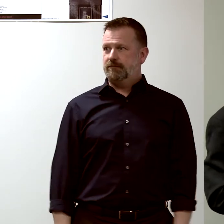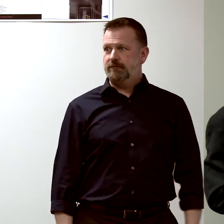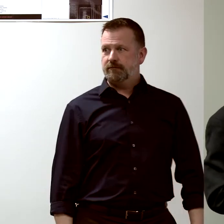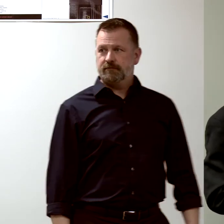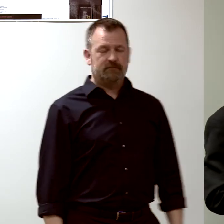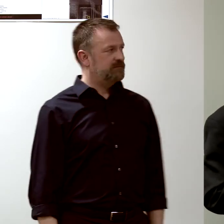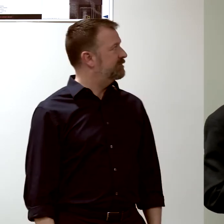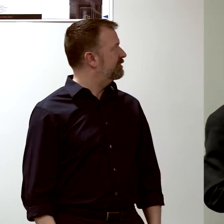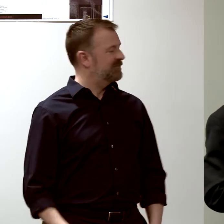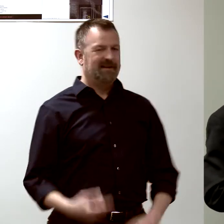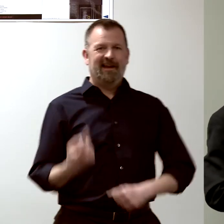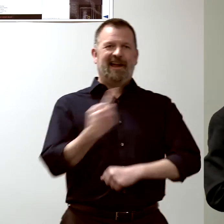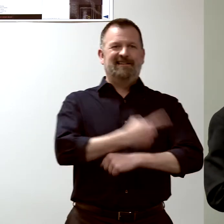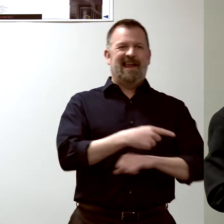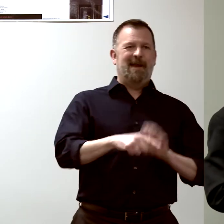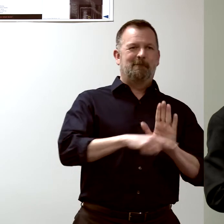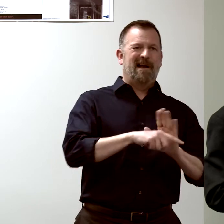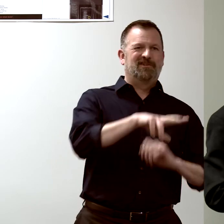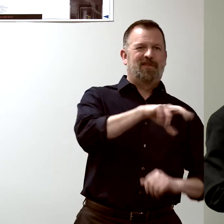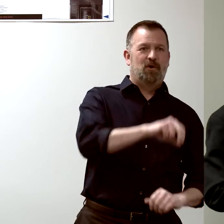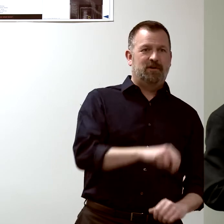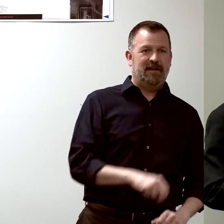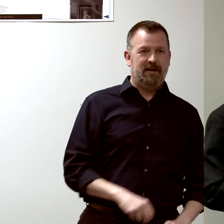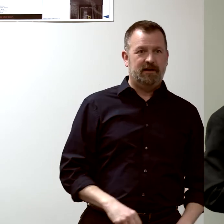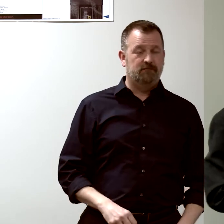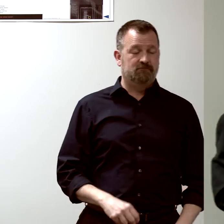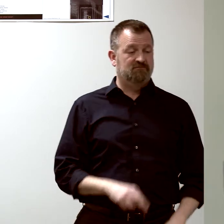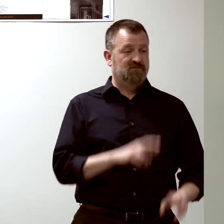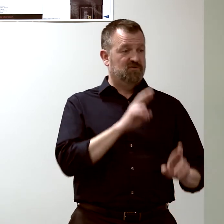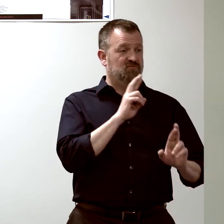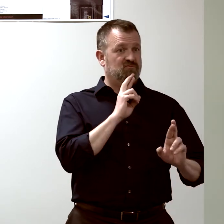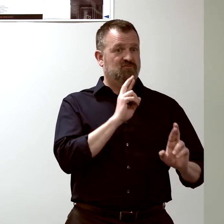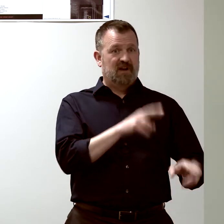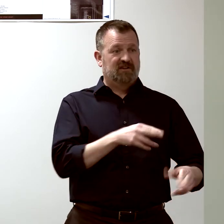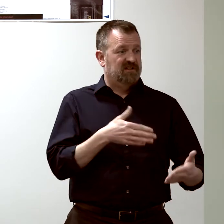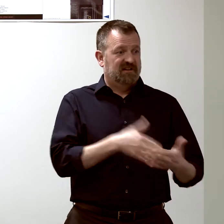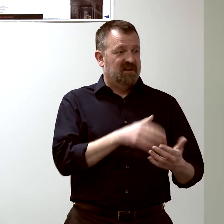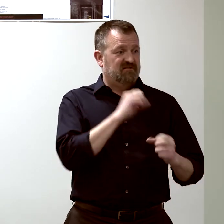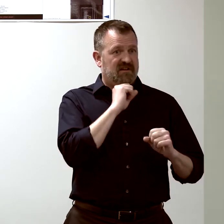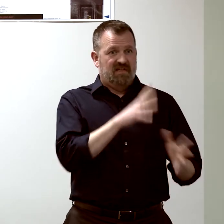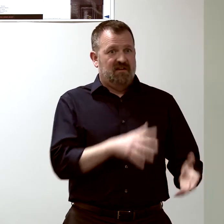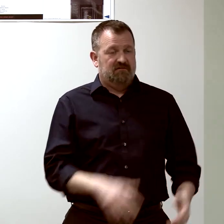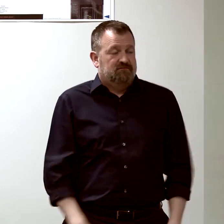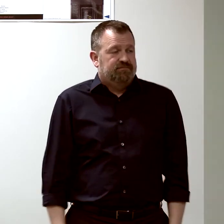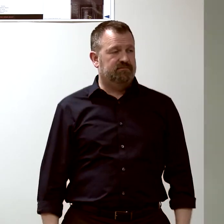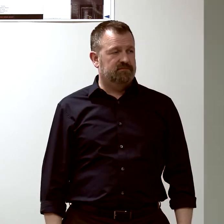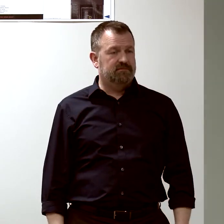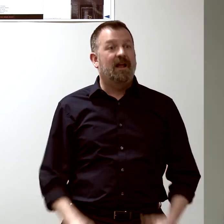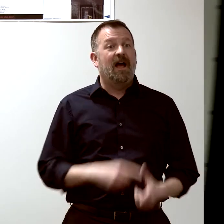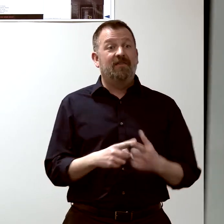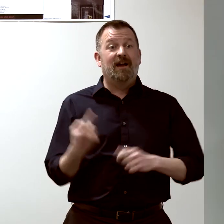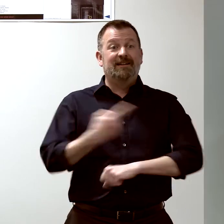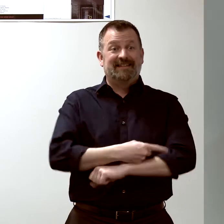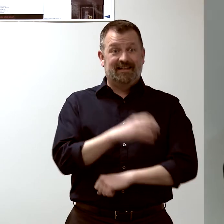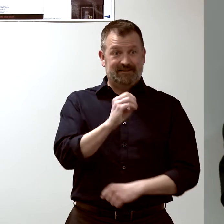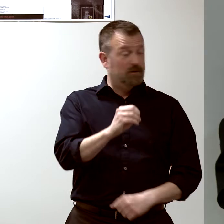and you see they don't react against anything, and then day zero, they were infected with this type of flu,